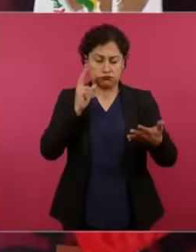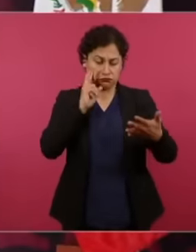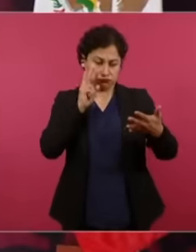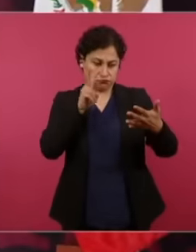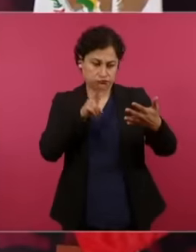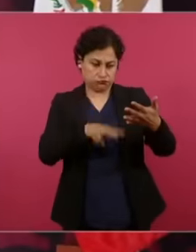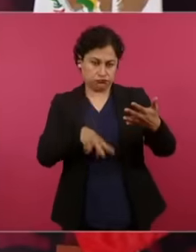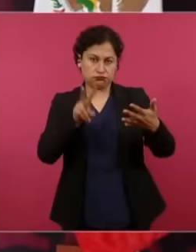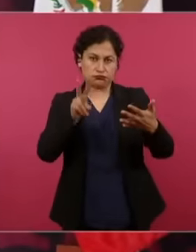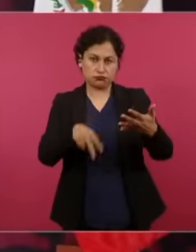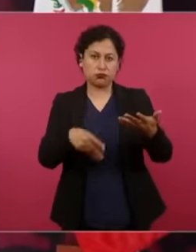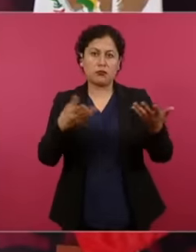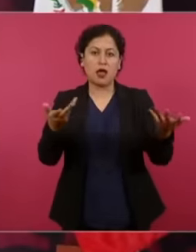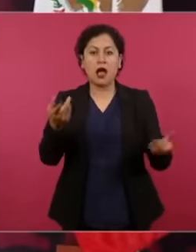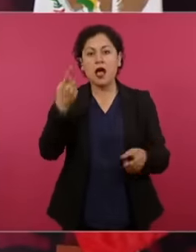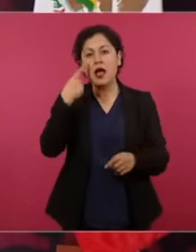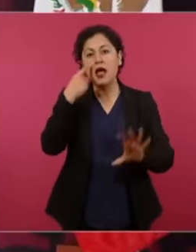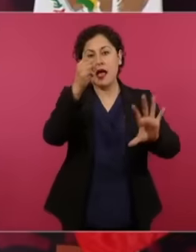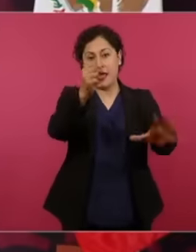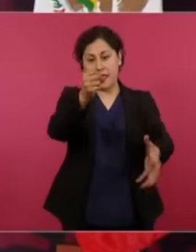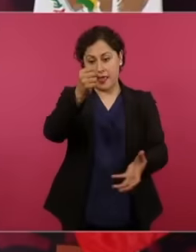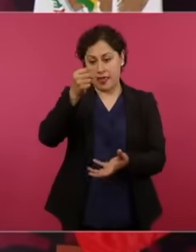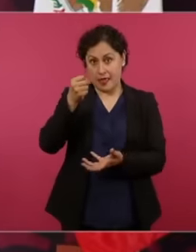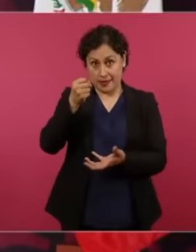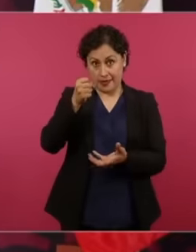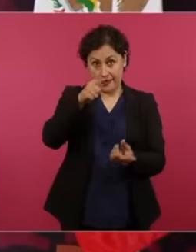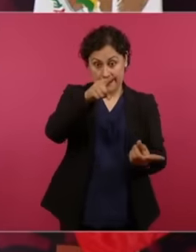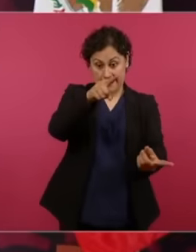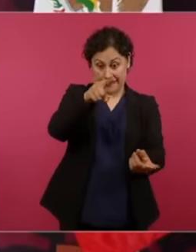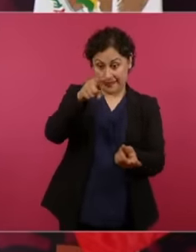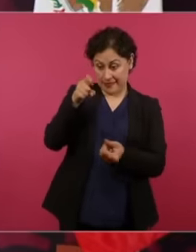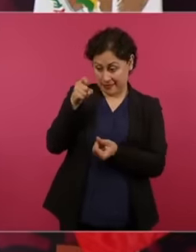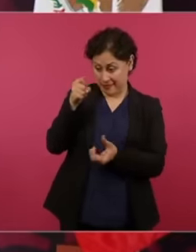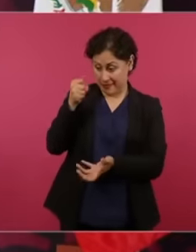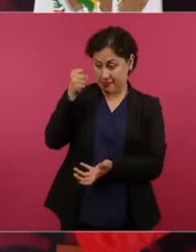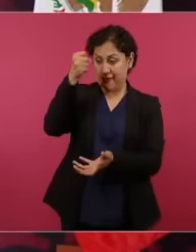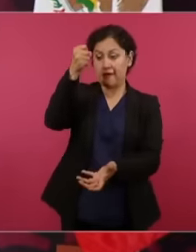public from the people but they do not defend the